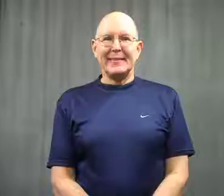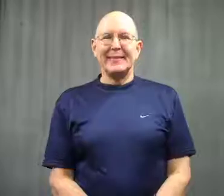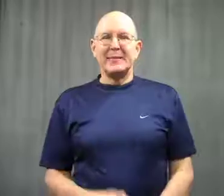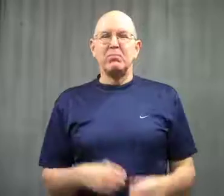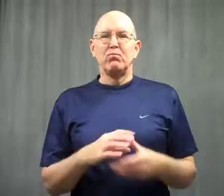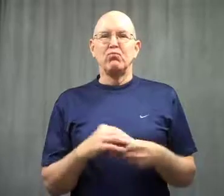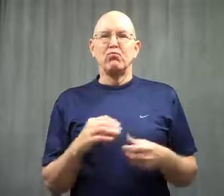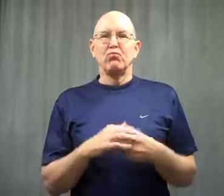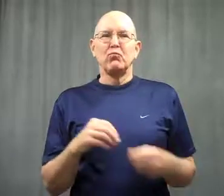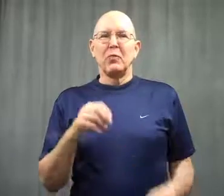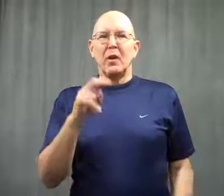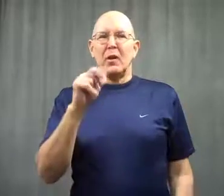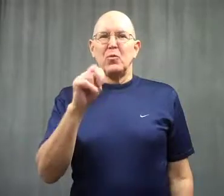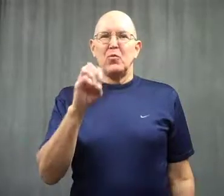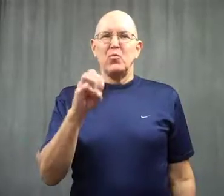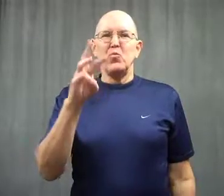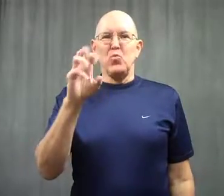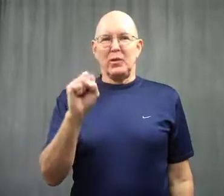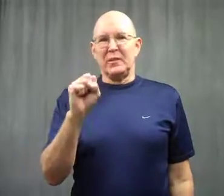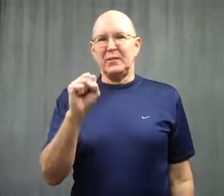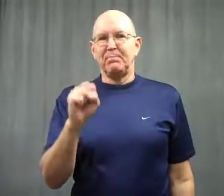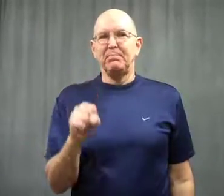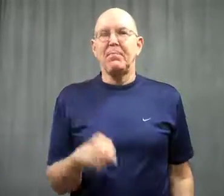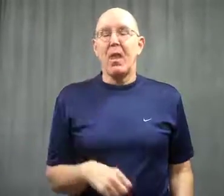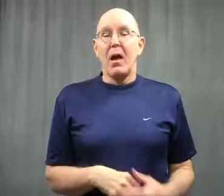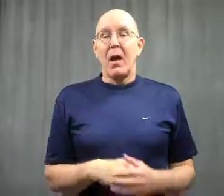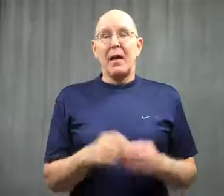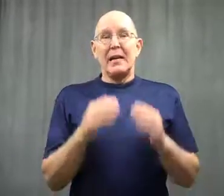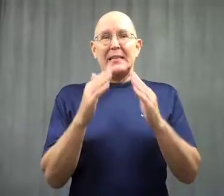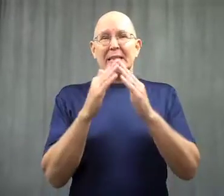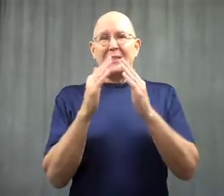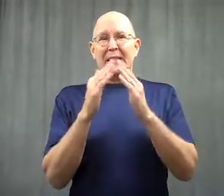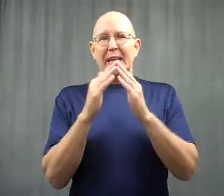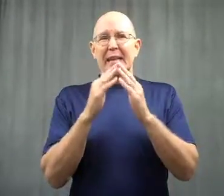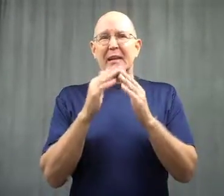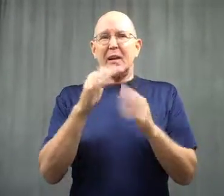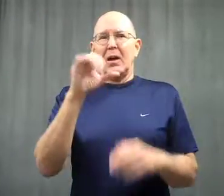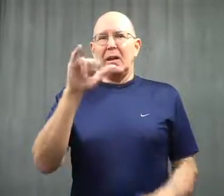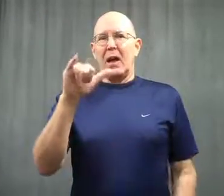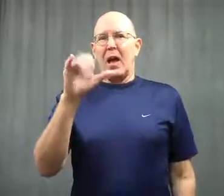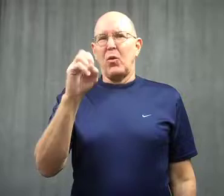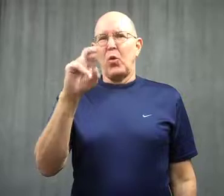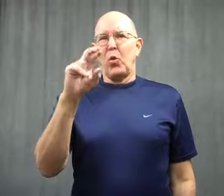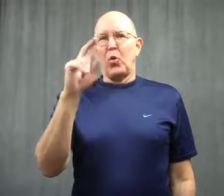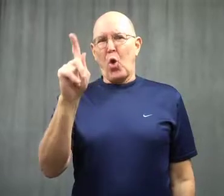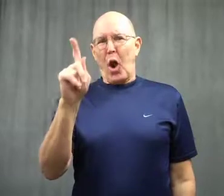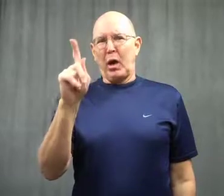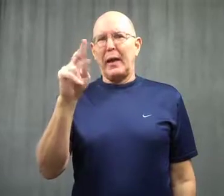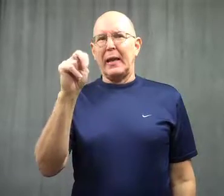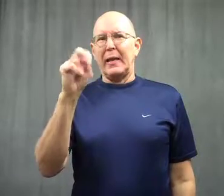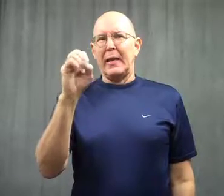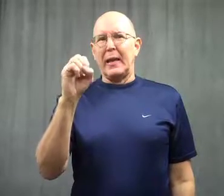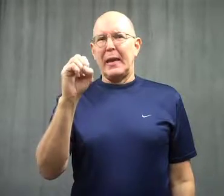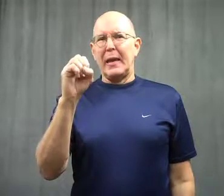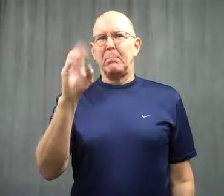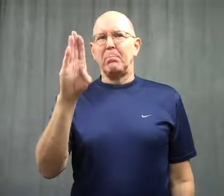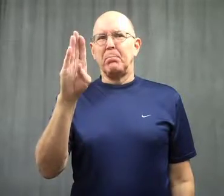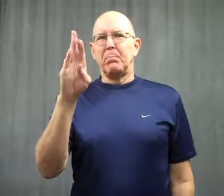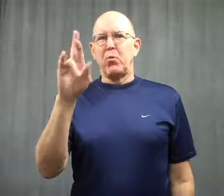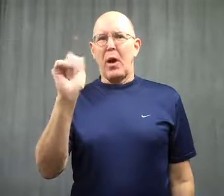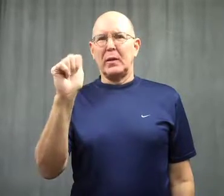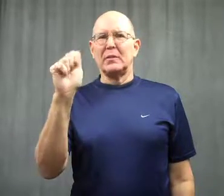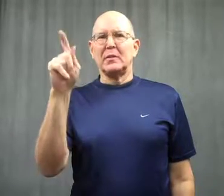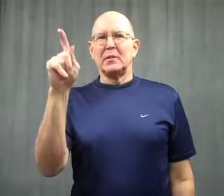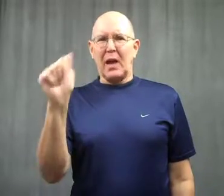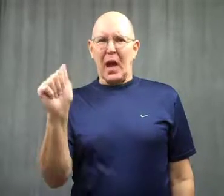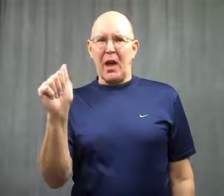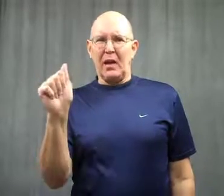I'm telling you a news story.